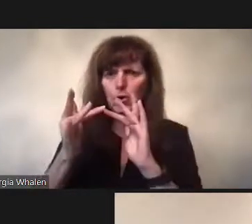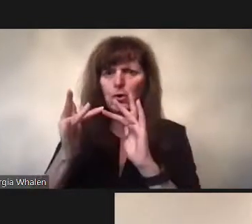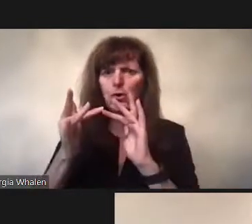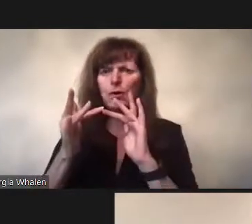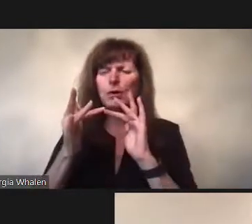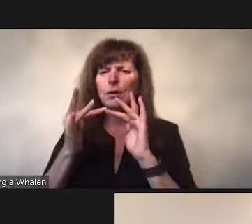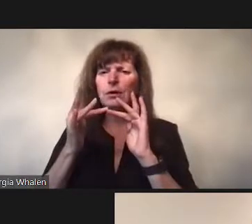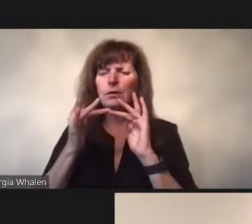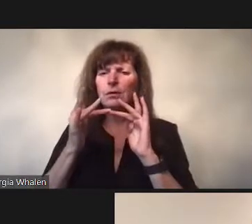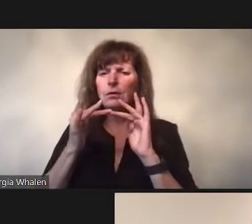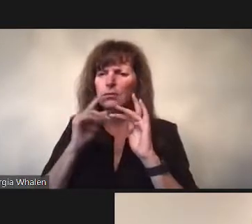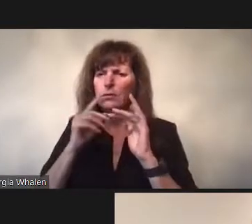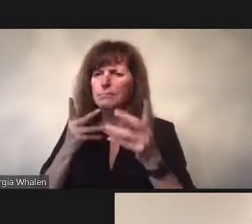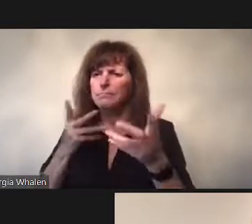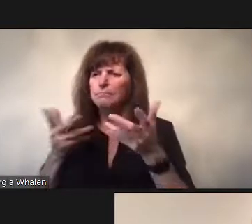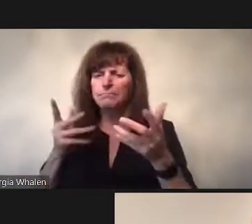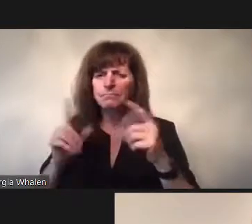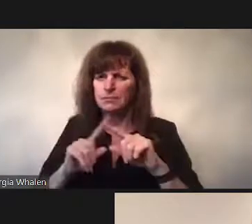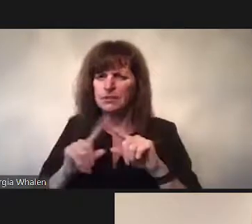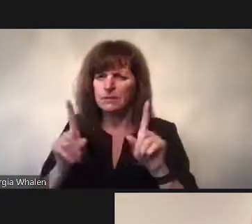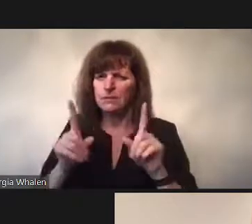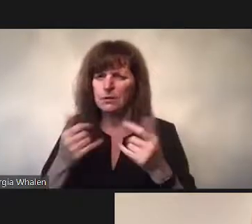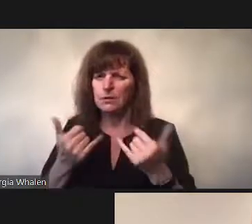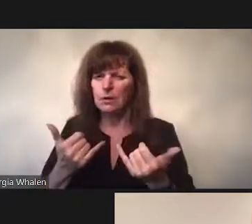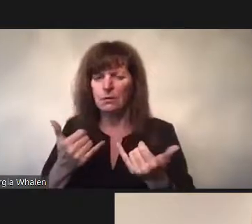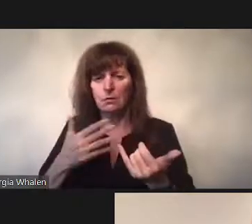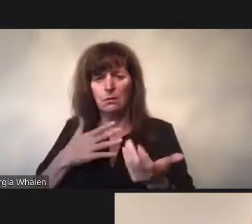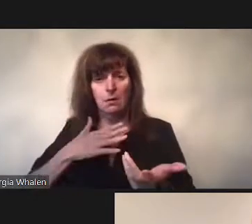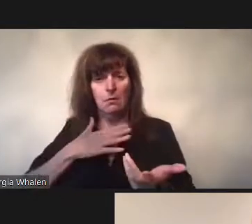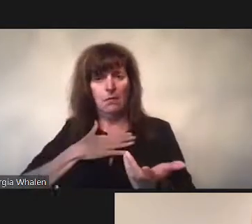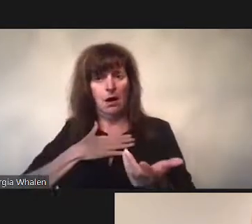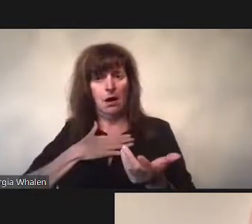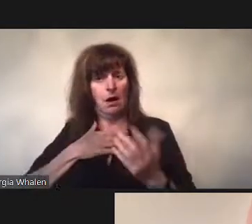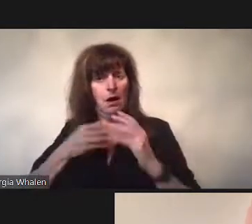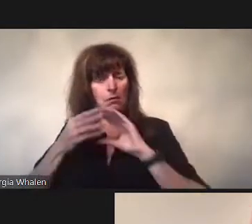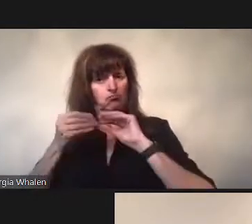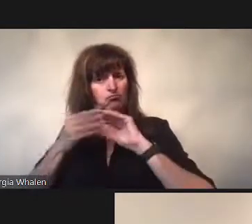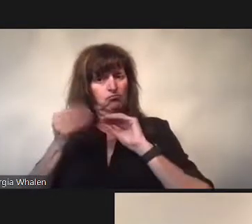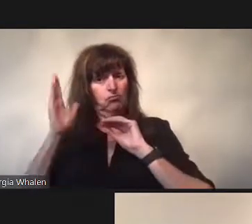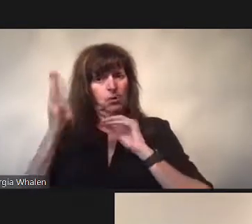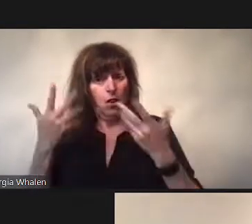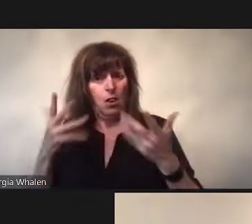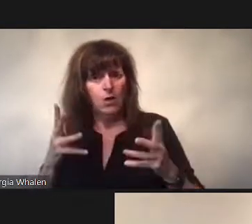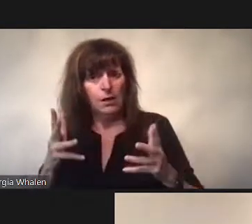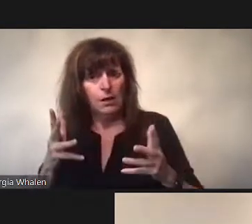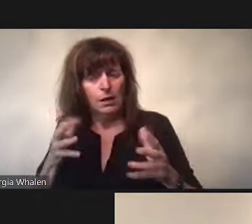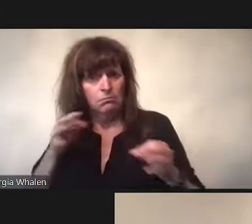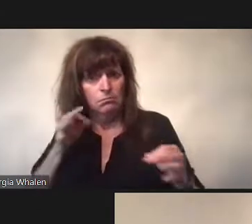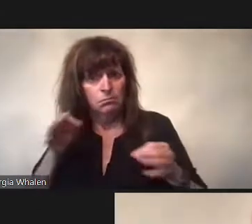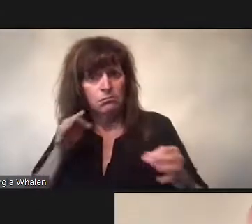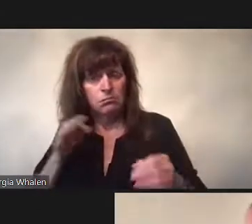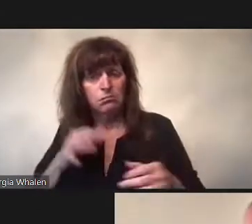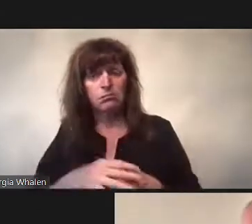that has almost been nationalistic. It’s been bizzar.